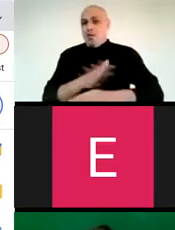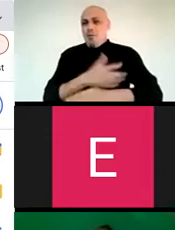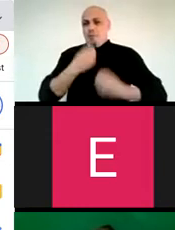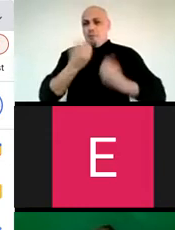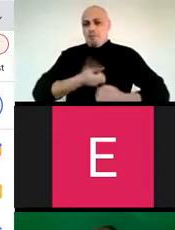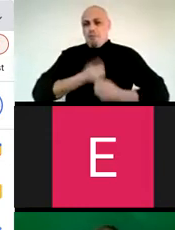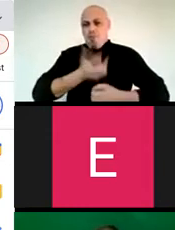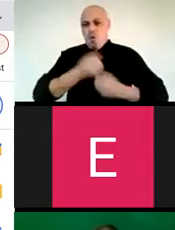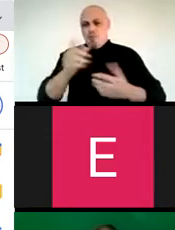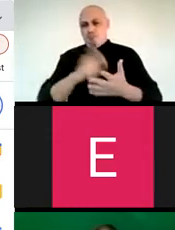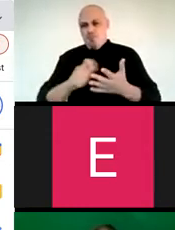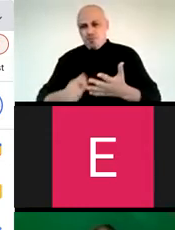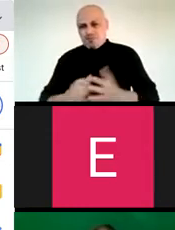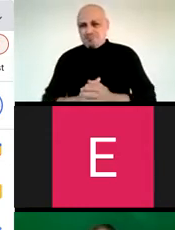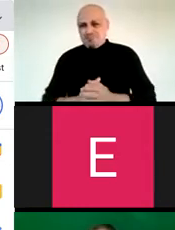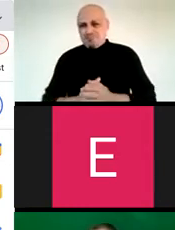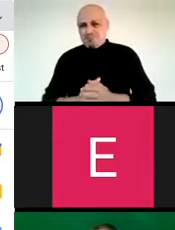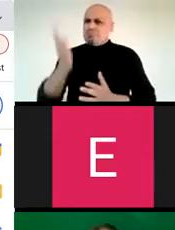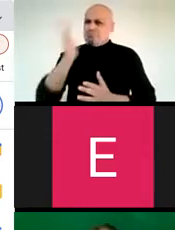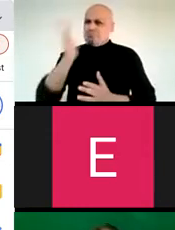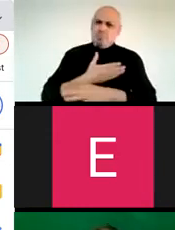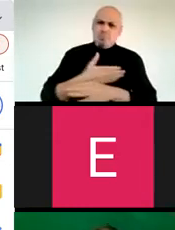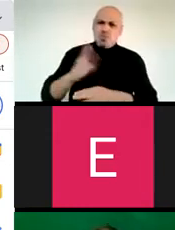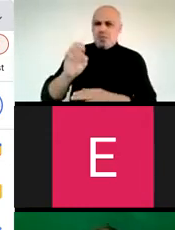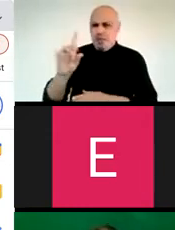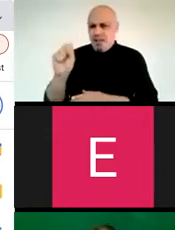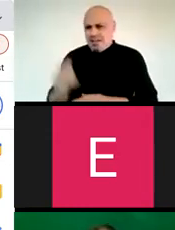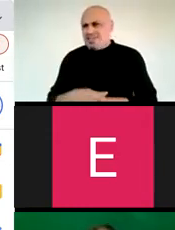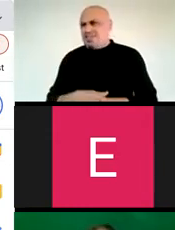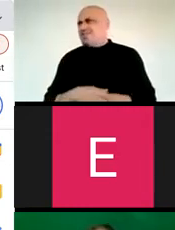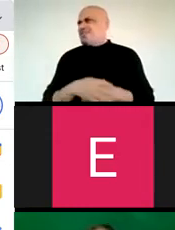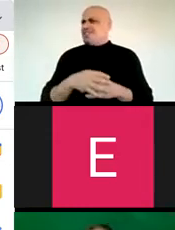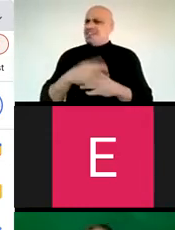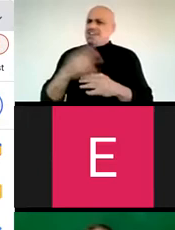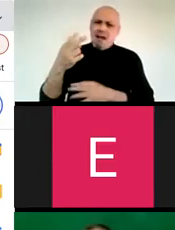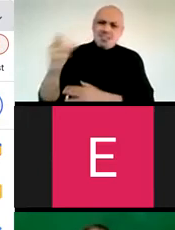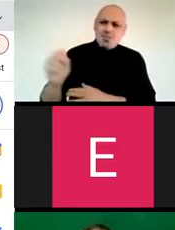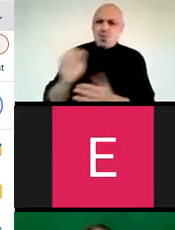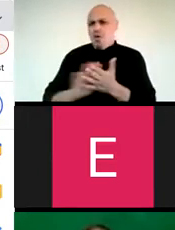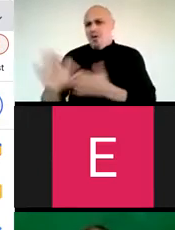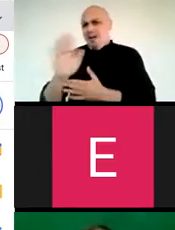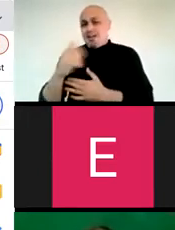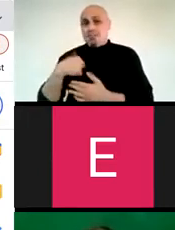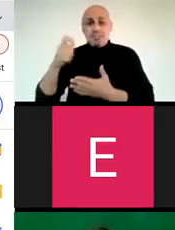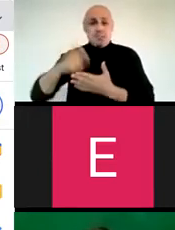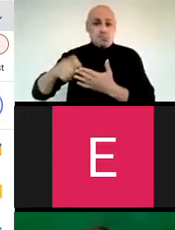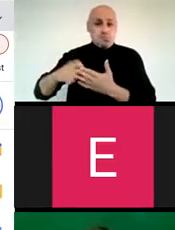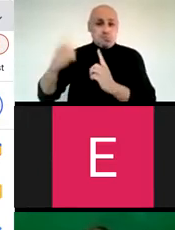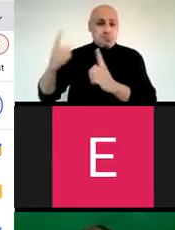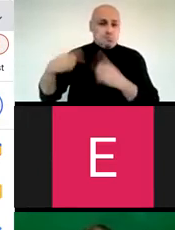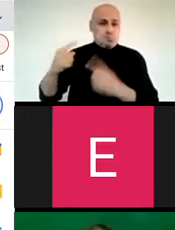and I've written a poem. I was in rock bands and wrote tunes as a high schooler and in college